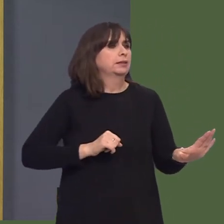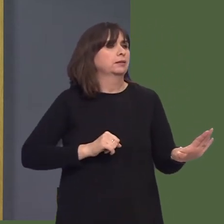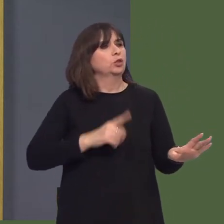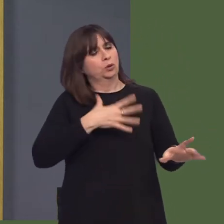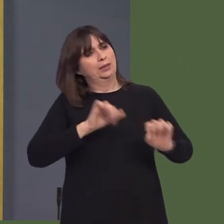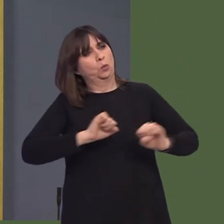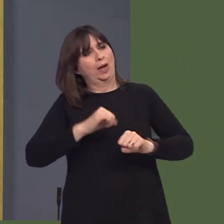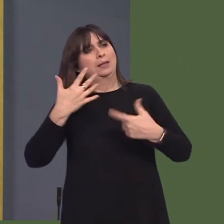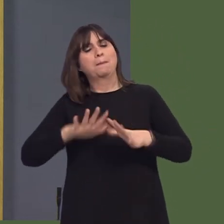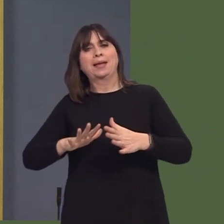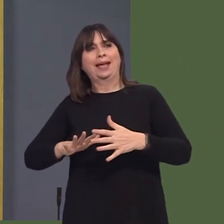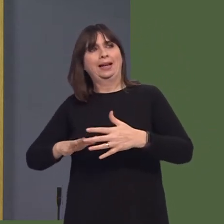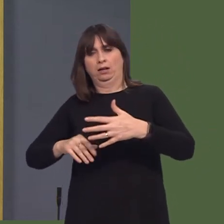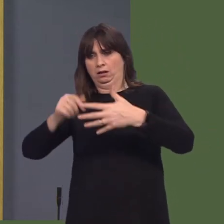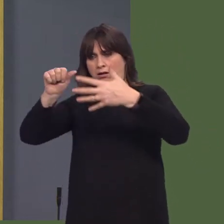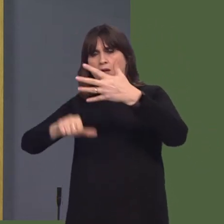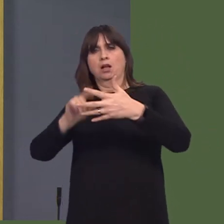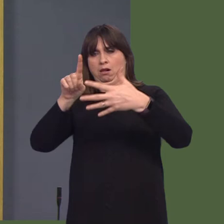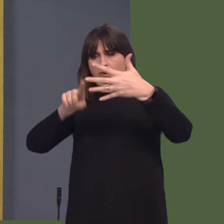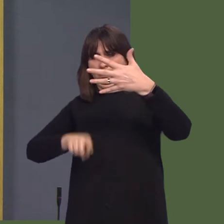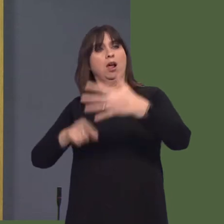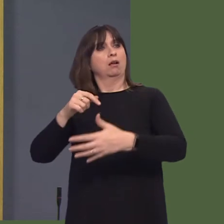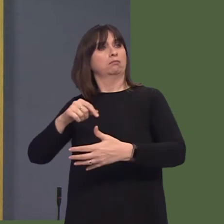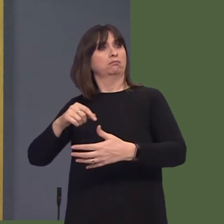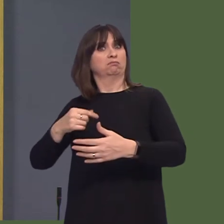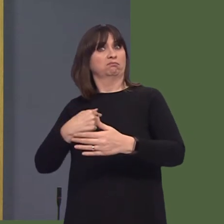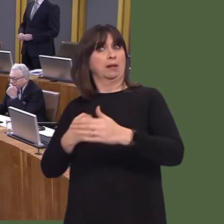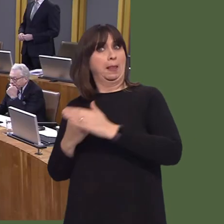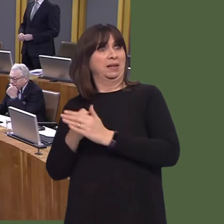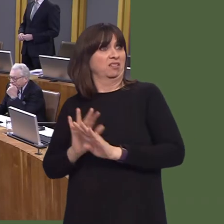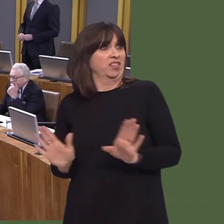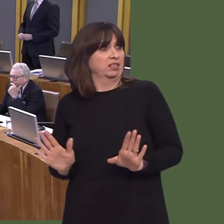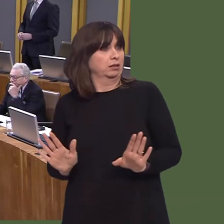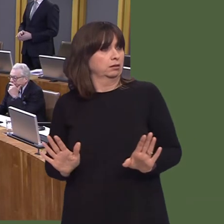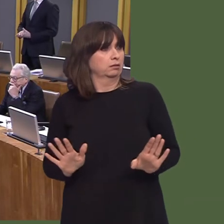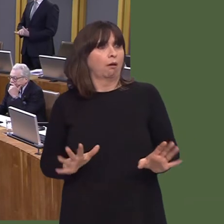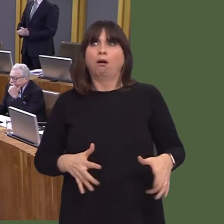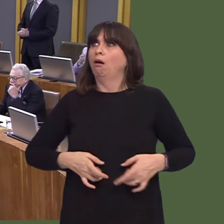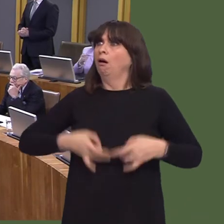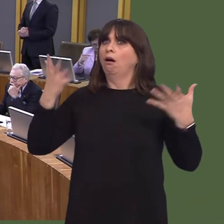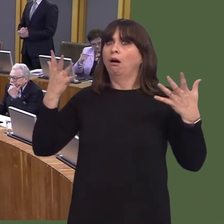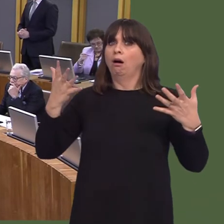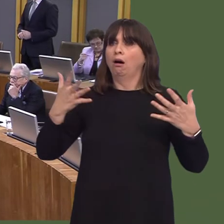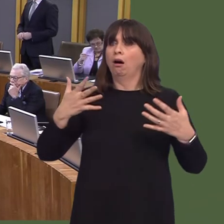in Merthyr Tydfil and Rhymney? OAQ51549 Carwyn Jones AM: Merthyr Tydfil local authority